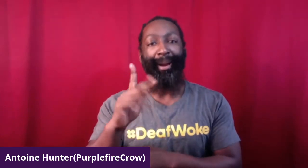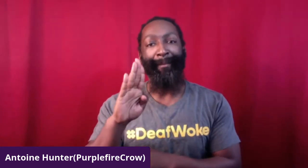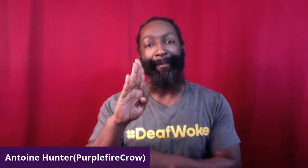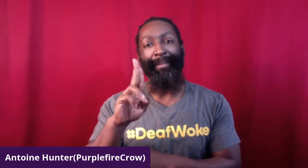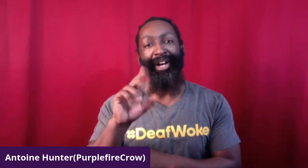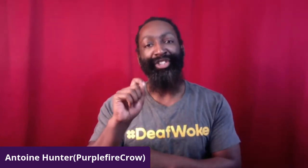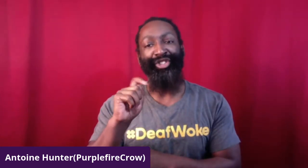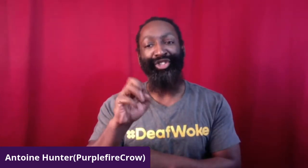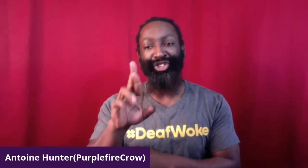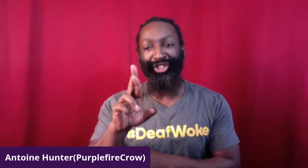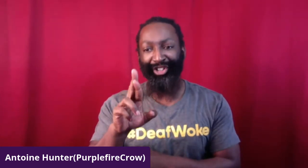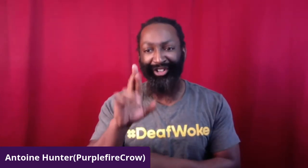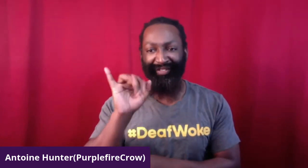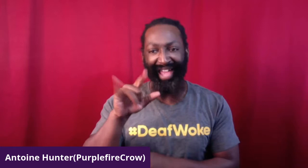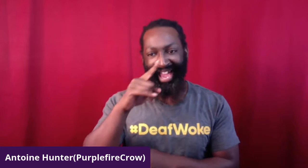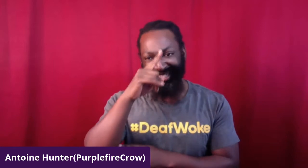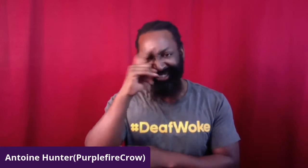He played the character of Joseph